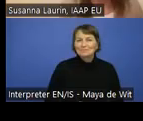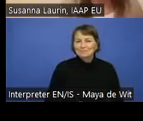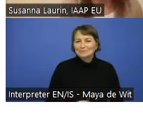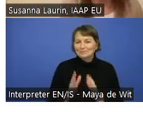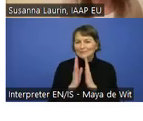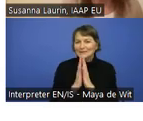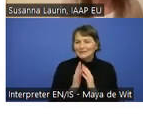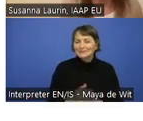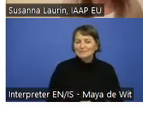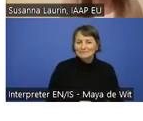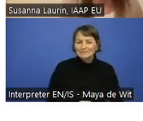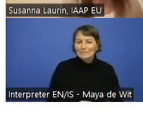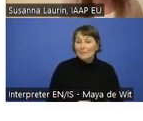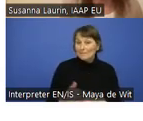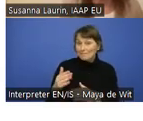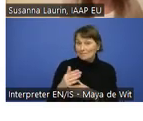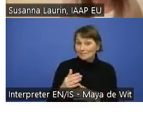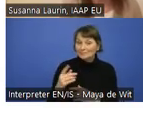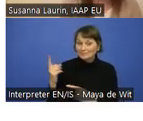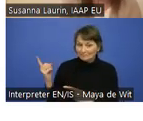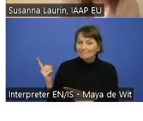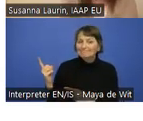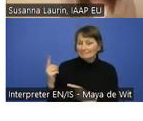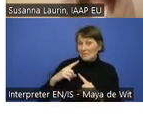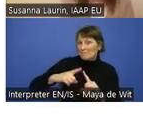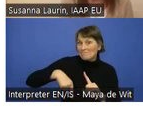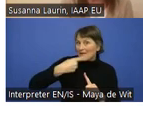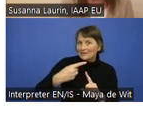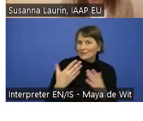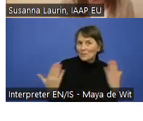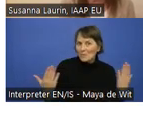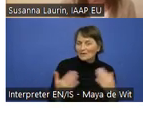because then I can talk about what is happening next. Yes. Thank you.